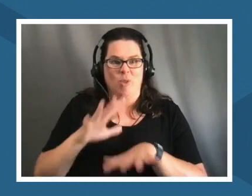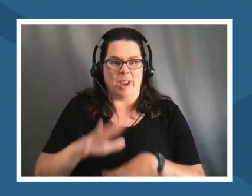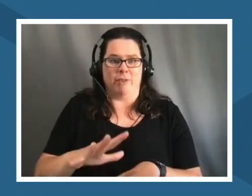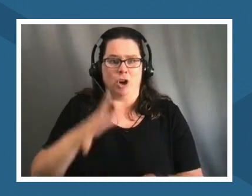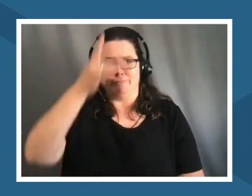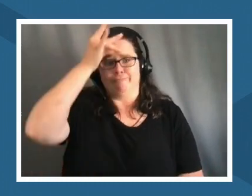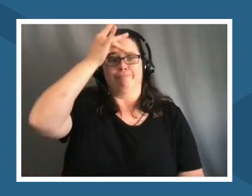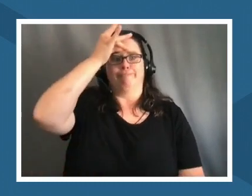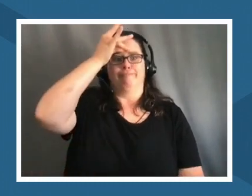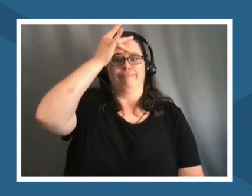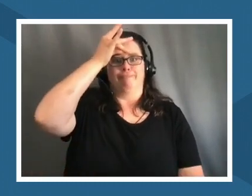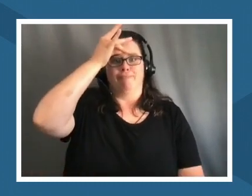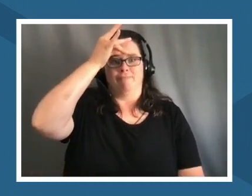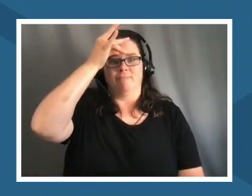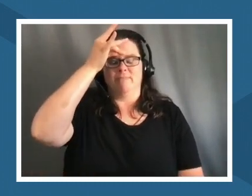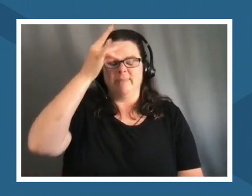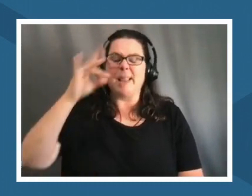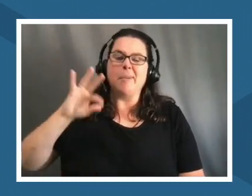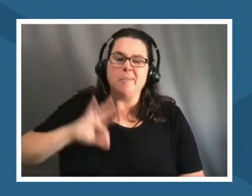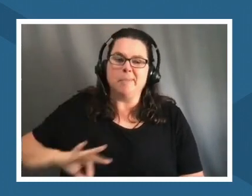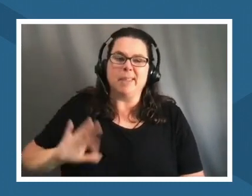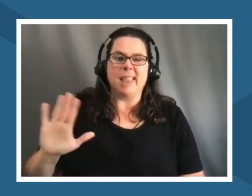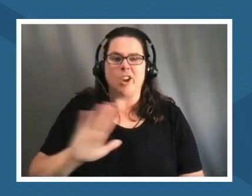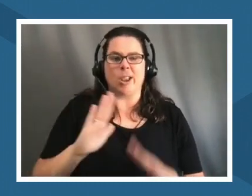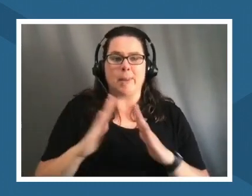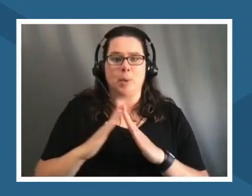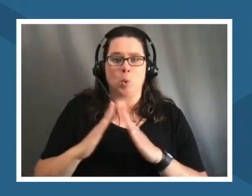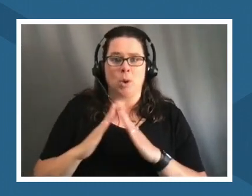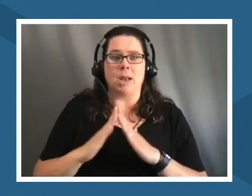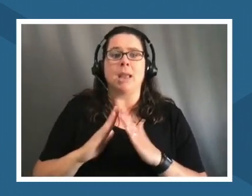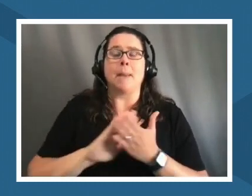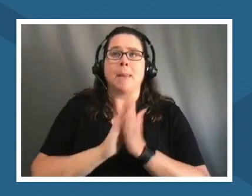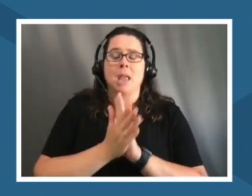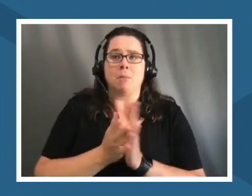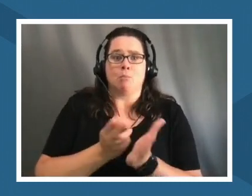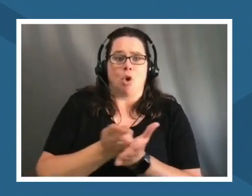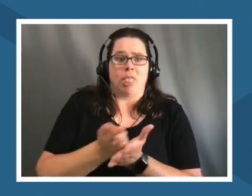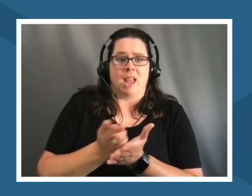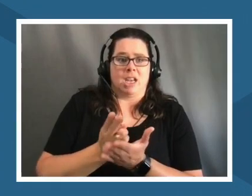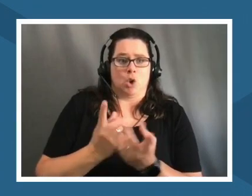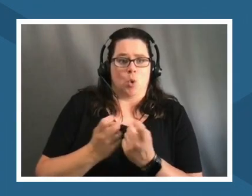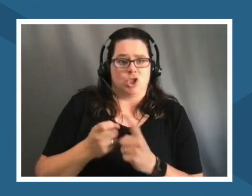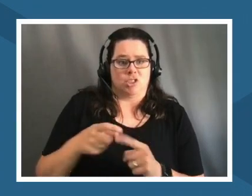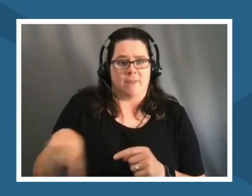and it was meaningful their community i was getting really good authentic